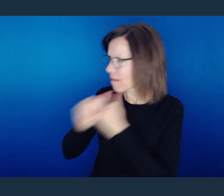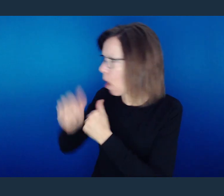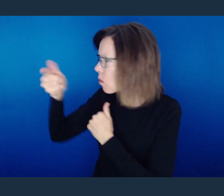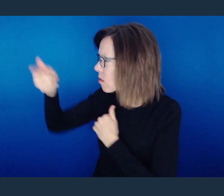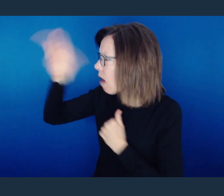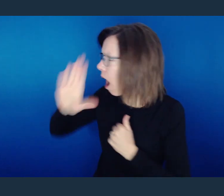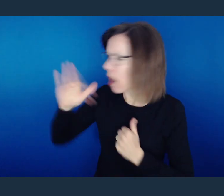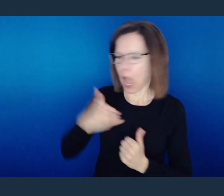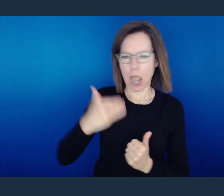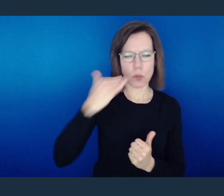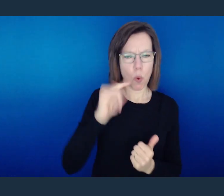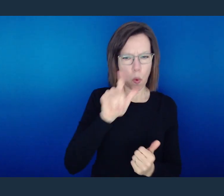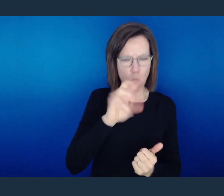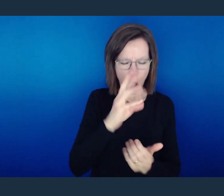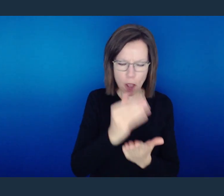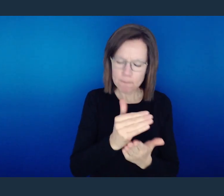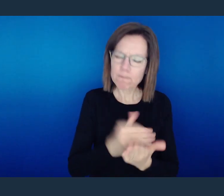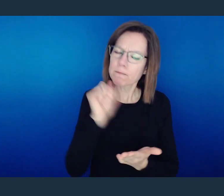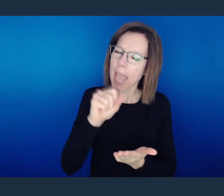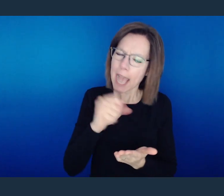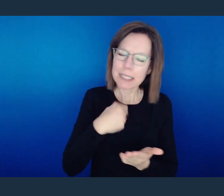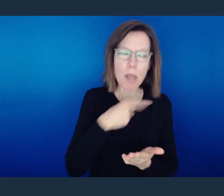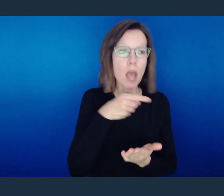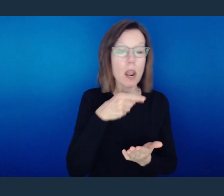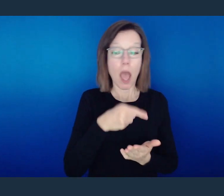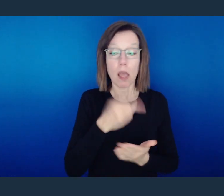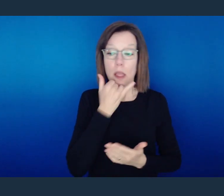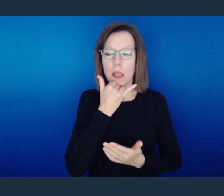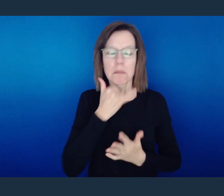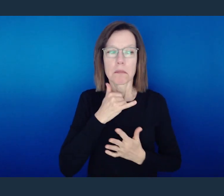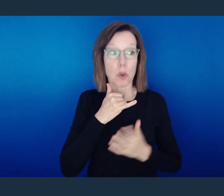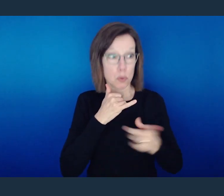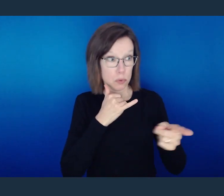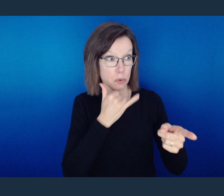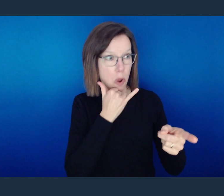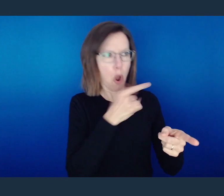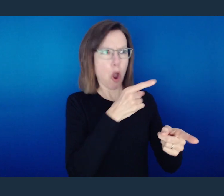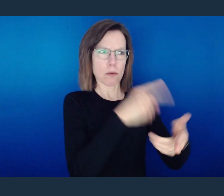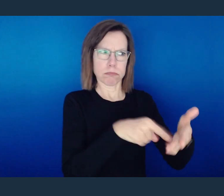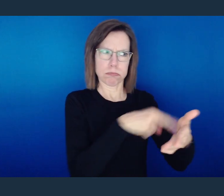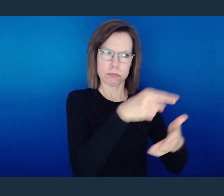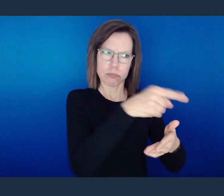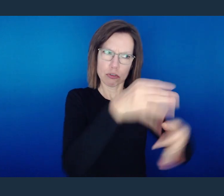the law, and claim to be living righteously cast judgment on someone else for the same